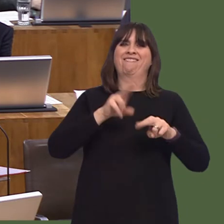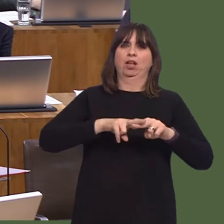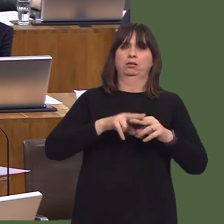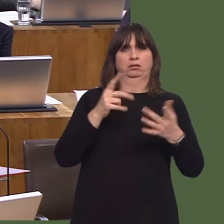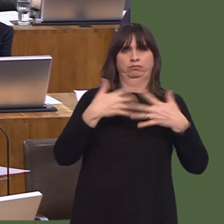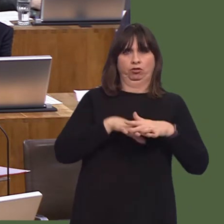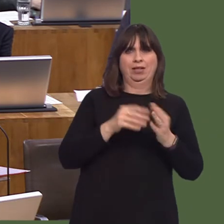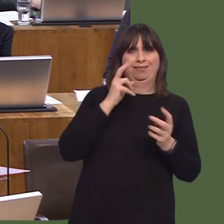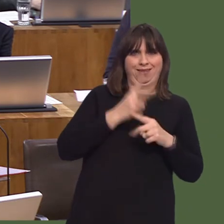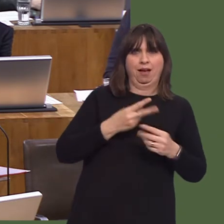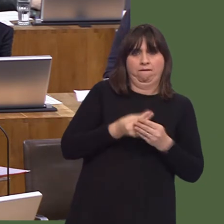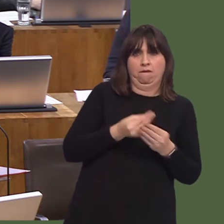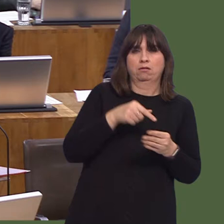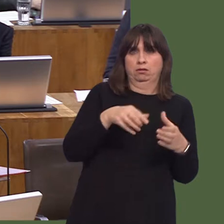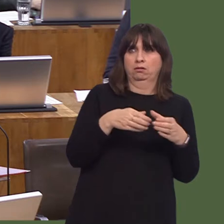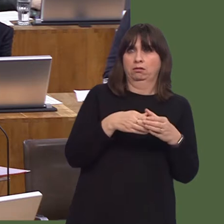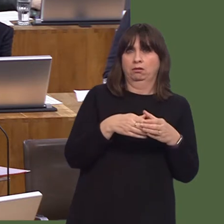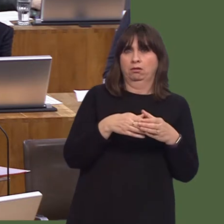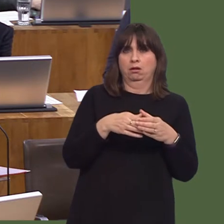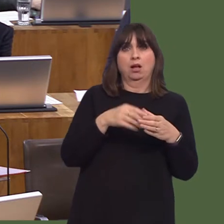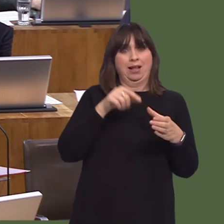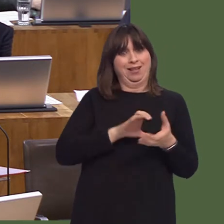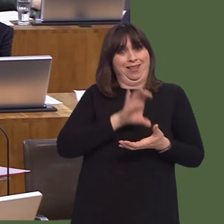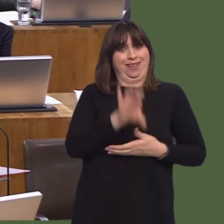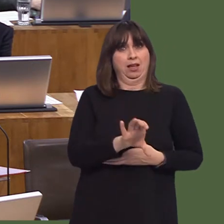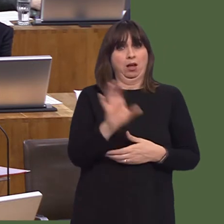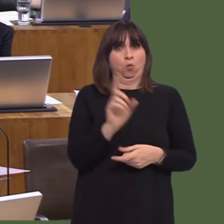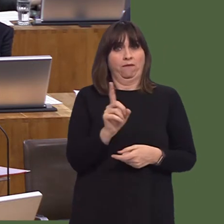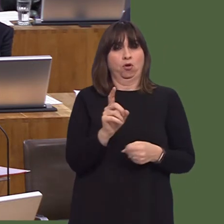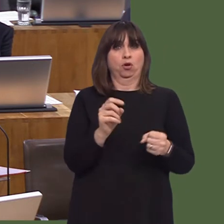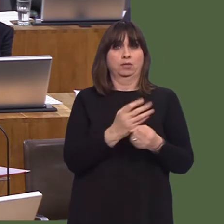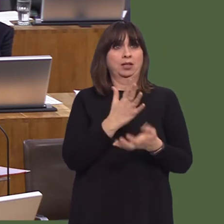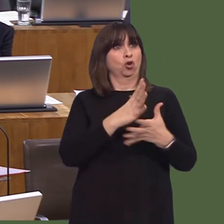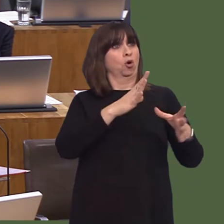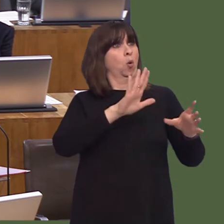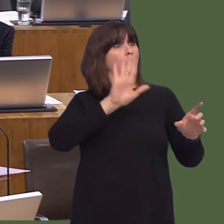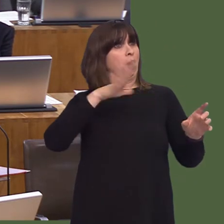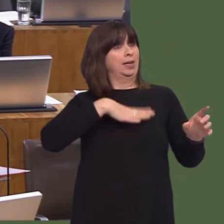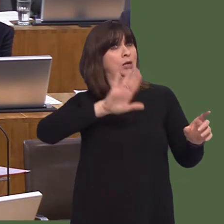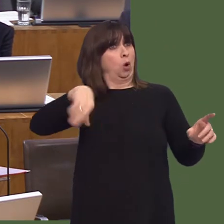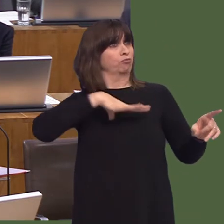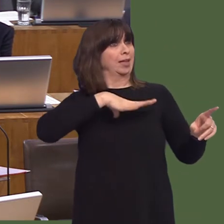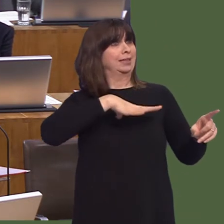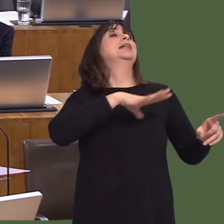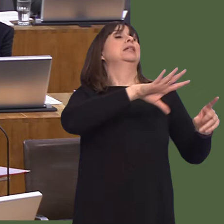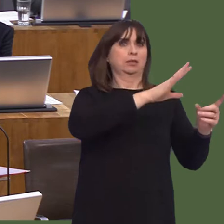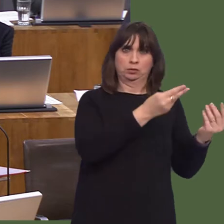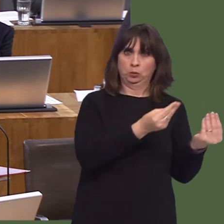better supported. Carwyn Jones AM: Well, it is an example of what I was saying. I thank my friend for the question.